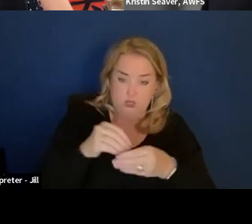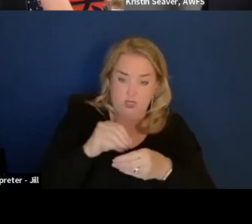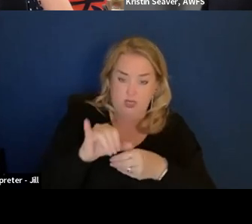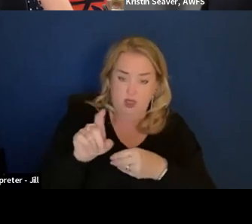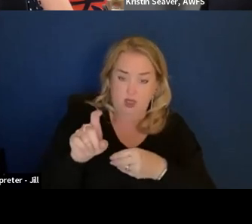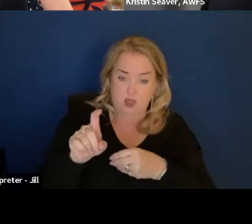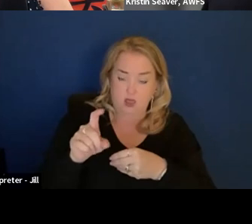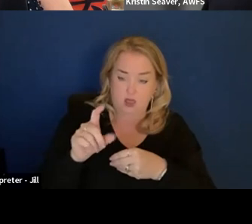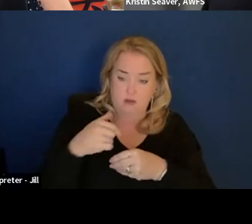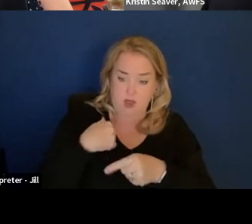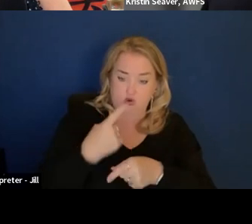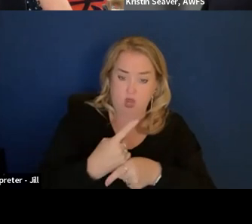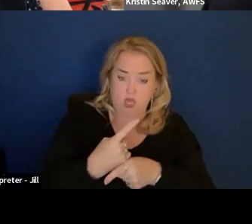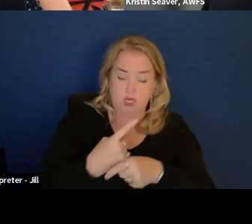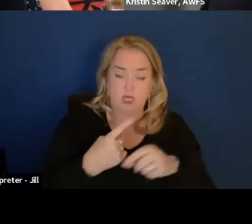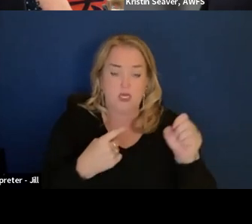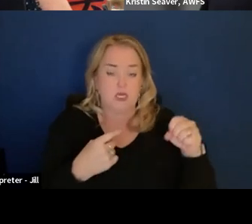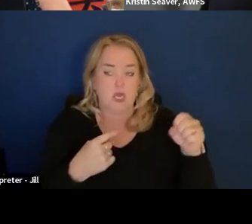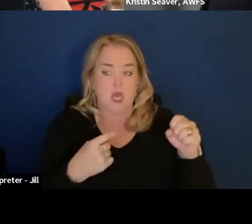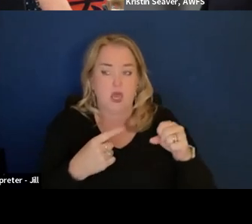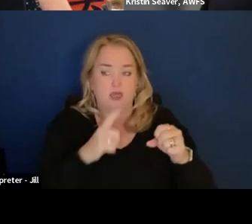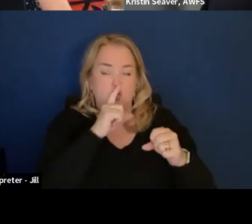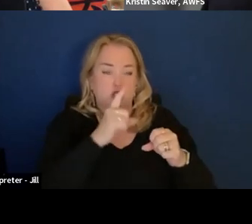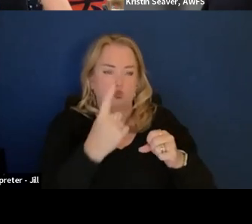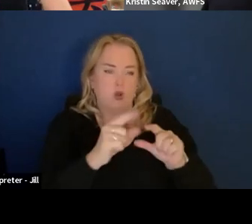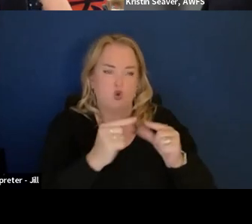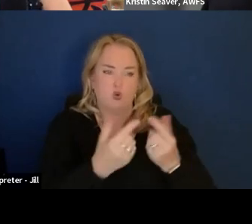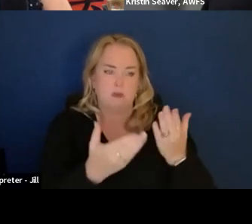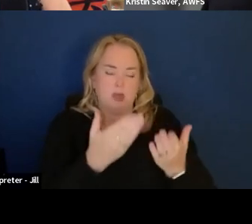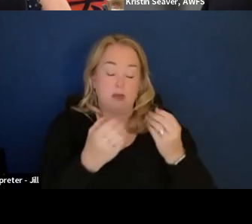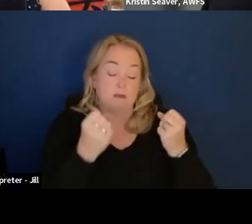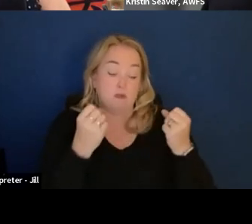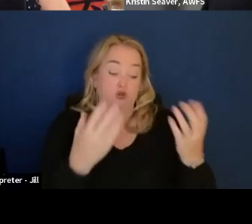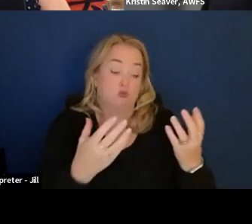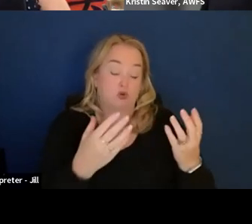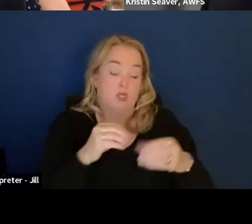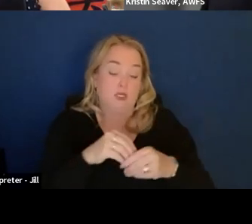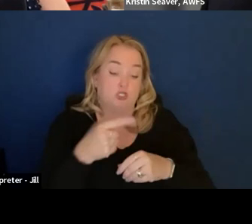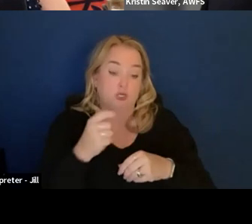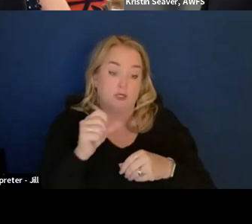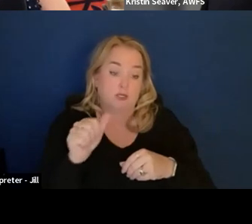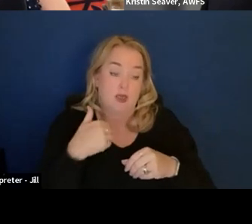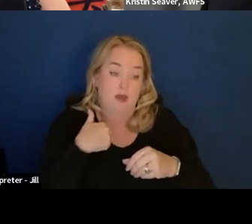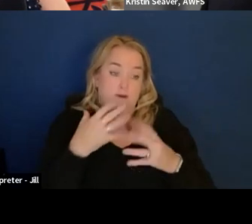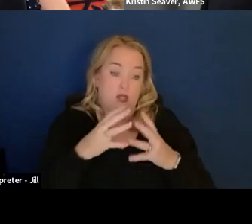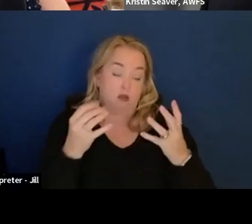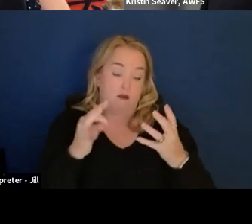Did I get that, right? There is at least one group. Probably multiple groups in GSA that have like AI expertise.